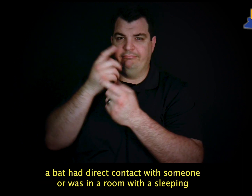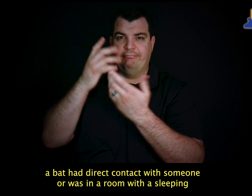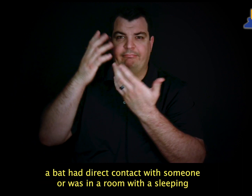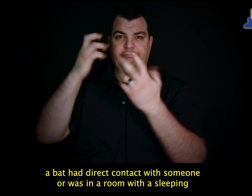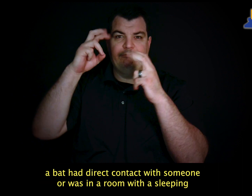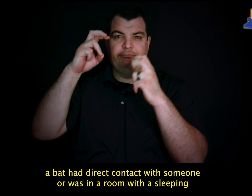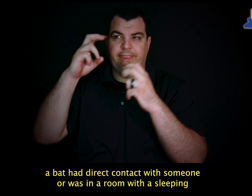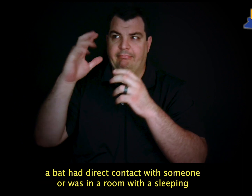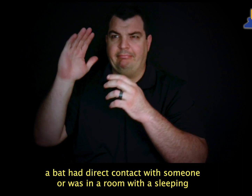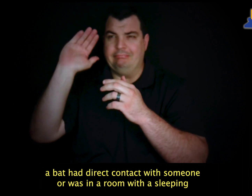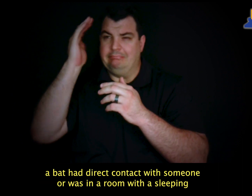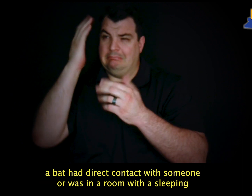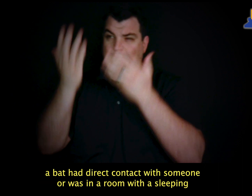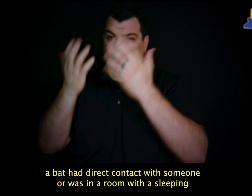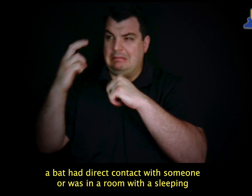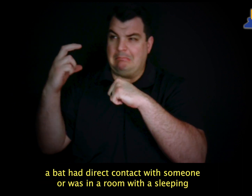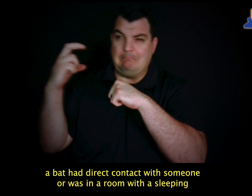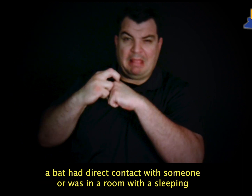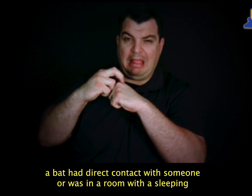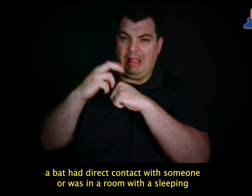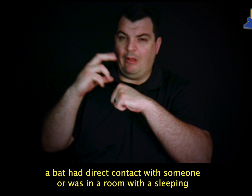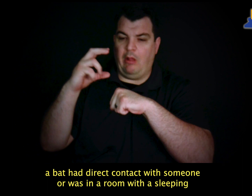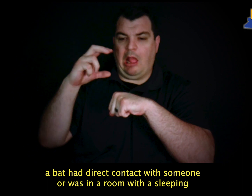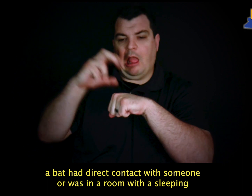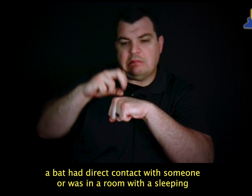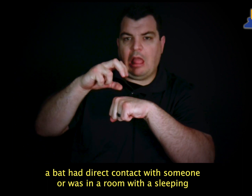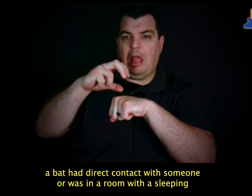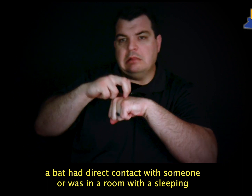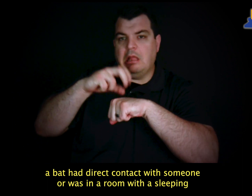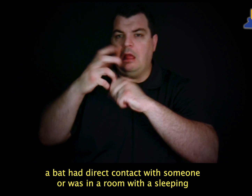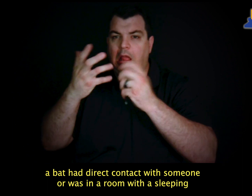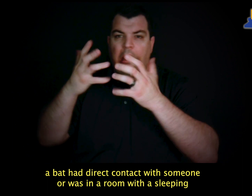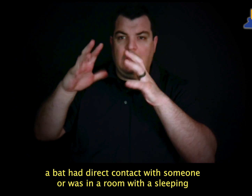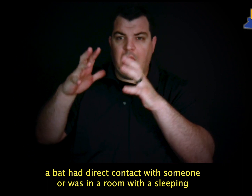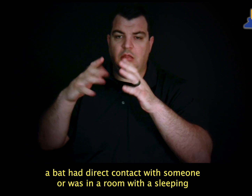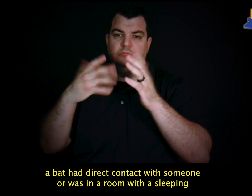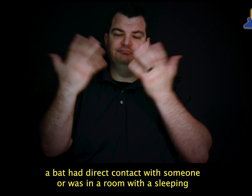a bat had direct contact with someone or was in a room with a sleeping